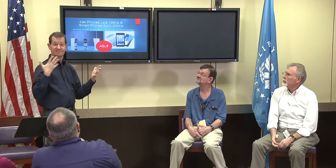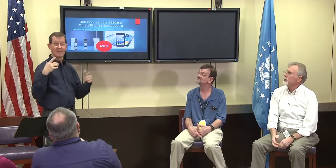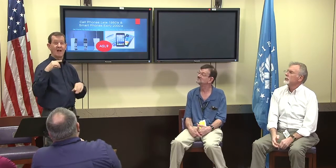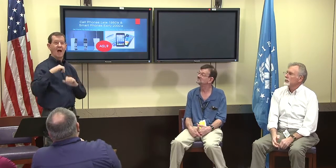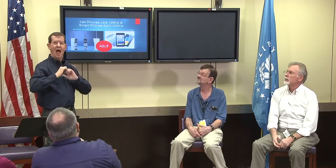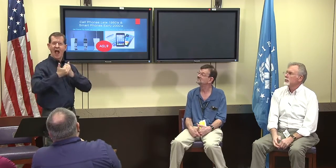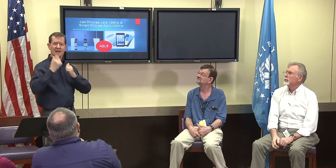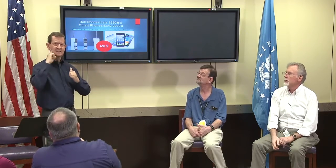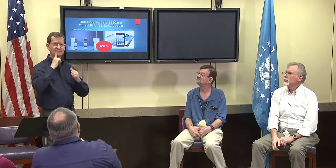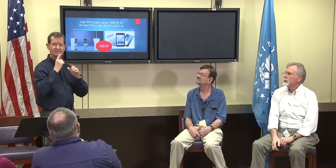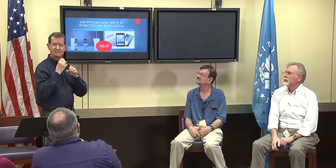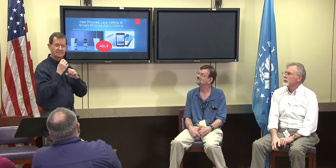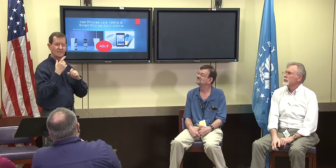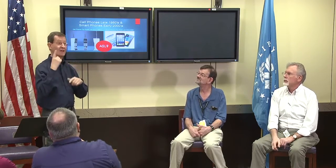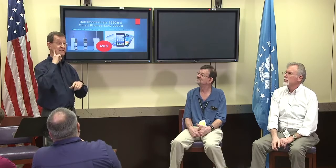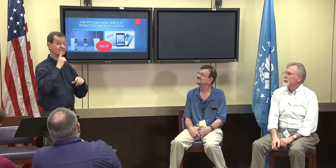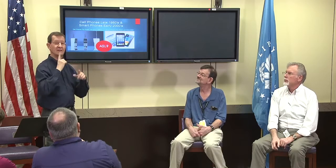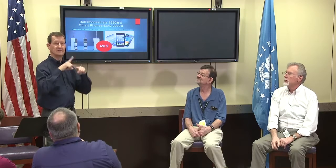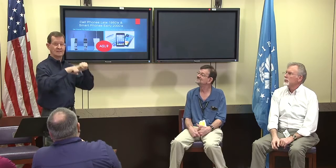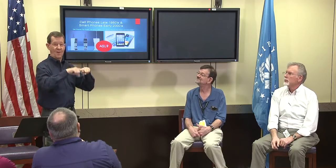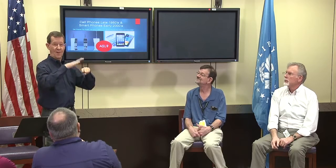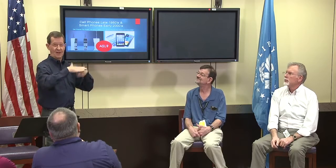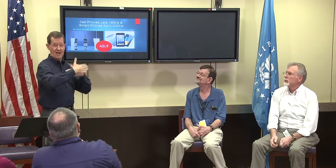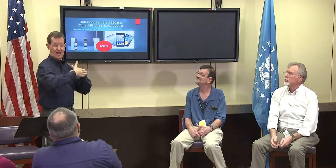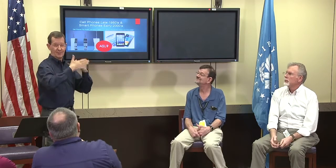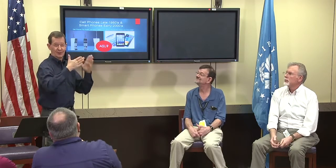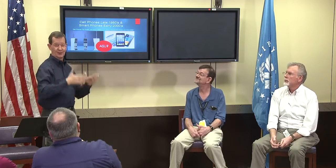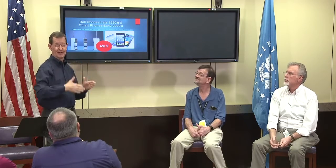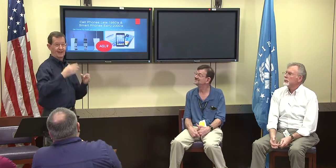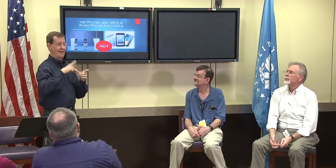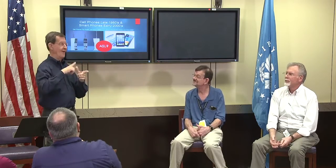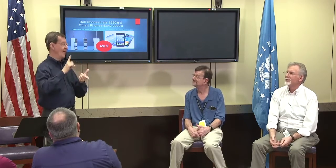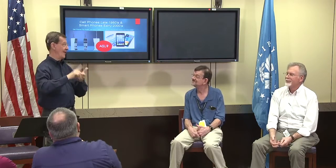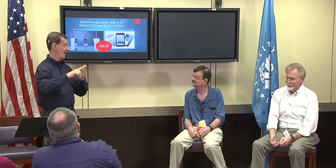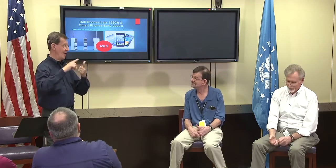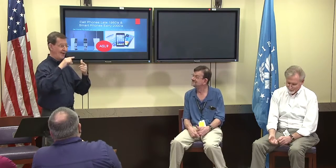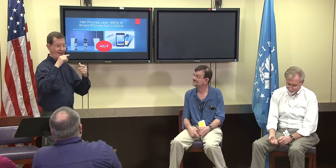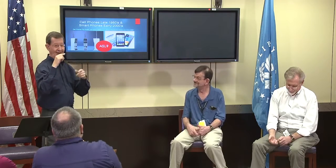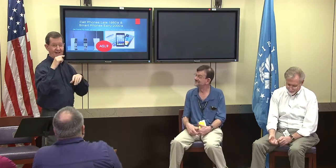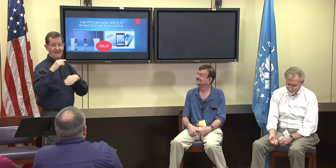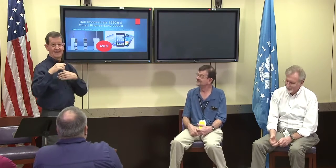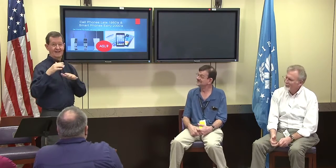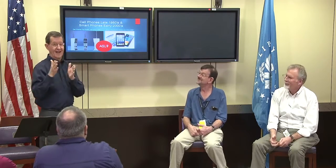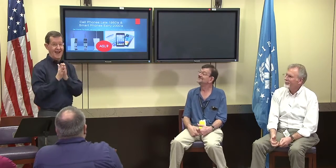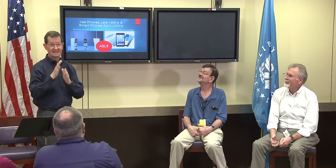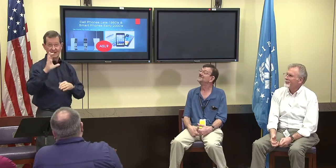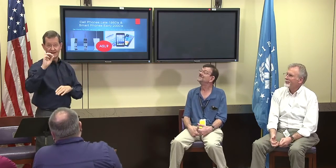At first all of this technology was set out to hearing people